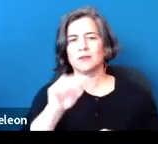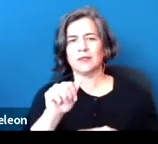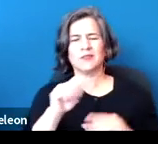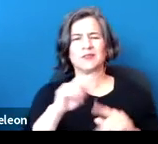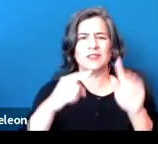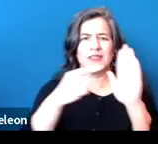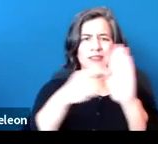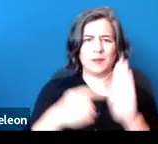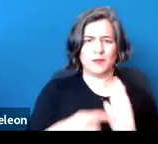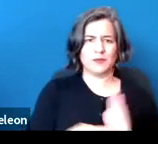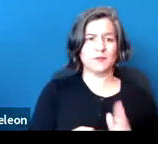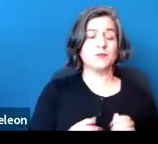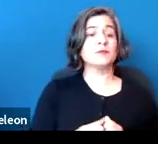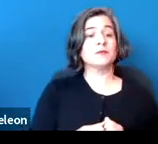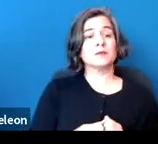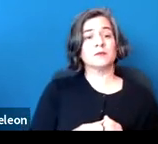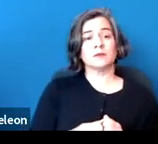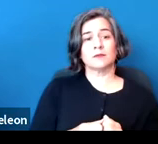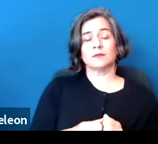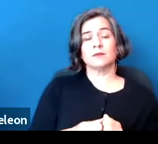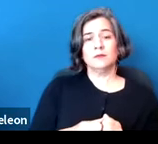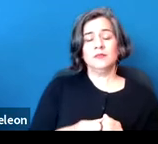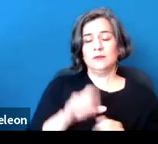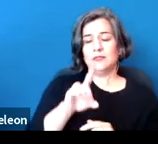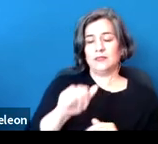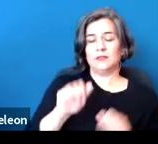It can be a disability that affects multiple body systems.